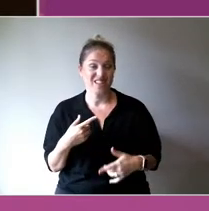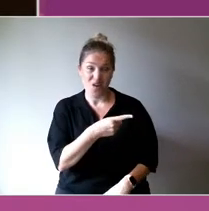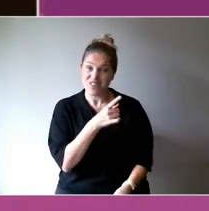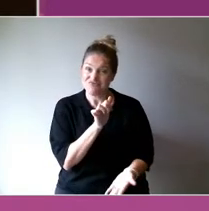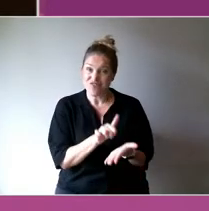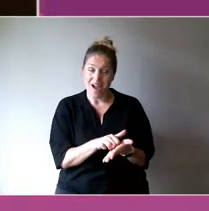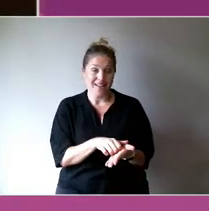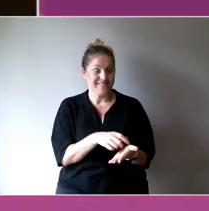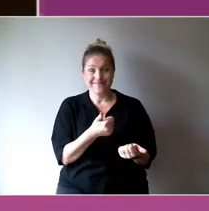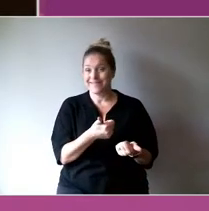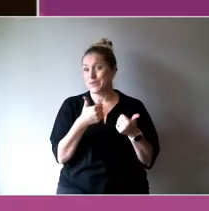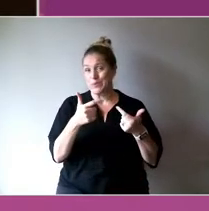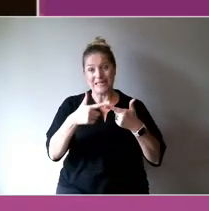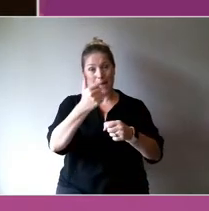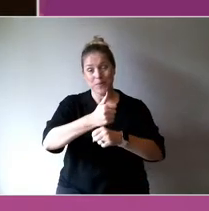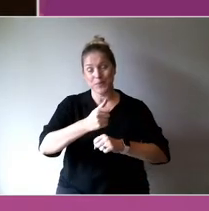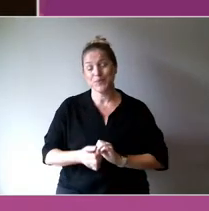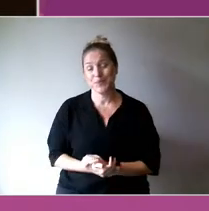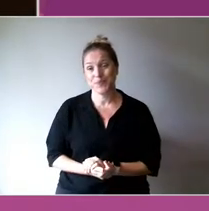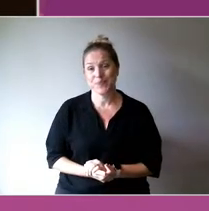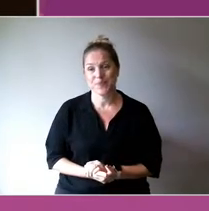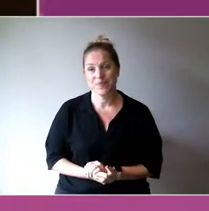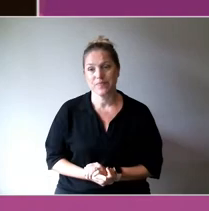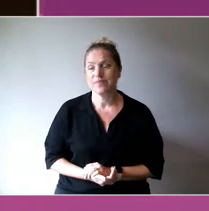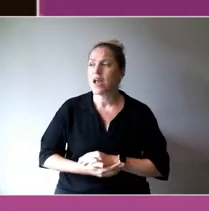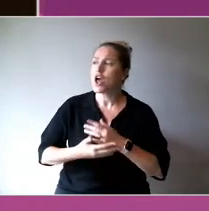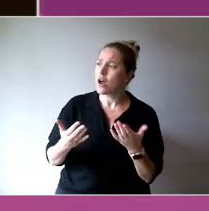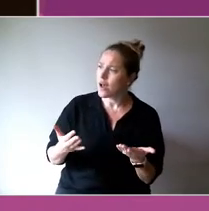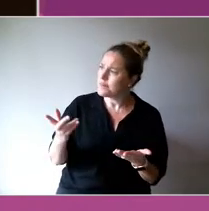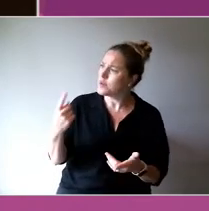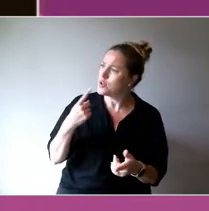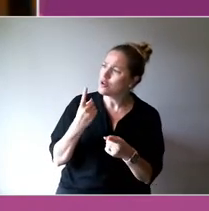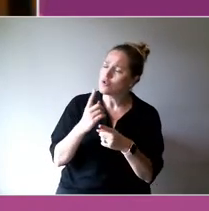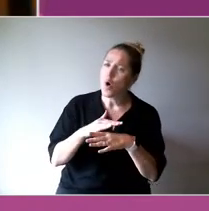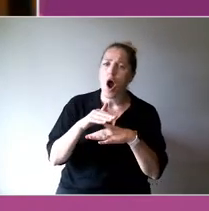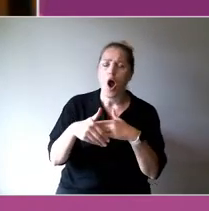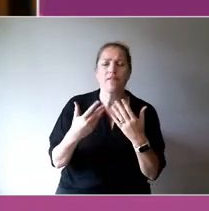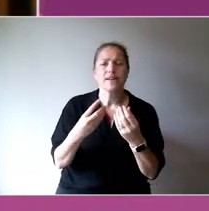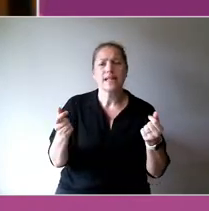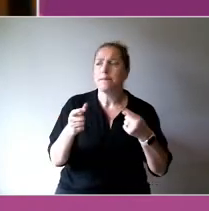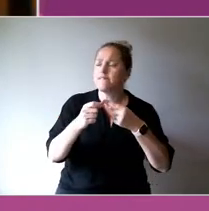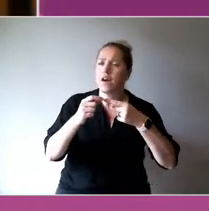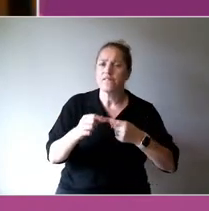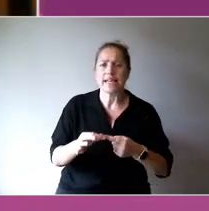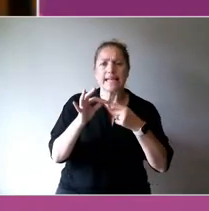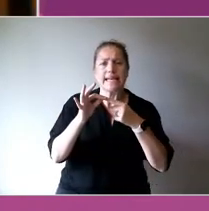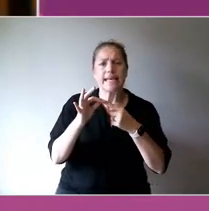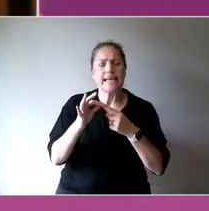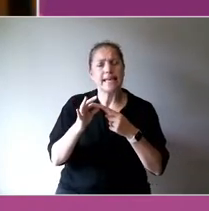If we're talking about some of the key characteristics here of accepting there's a different lens